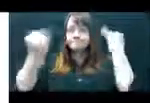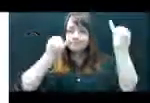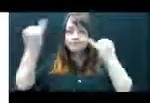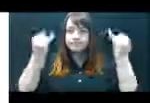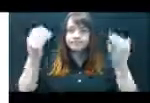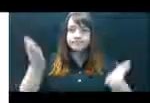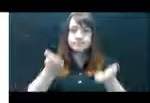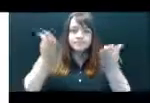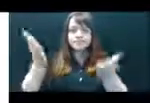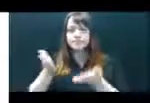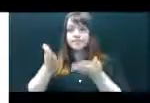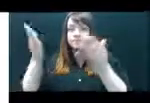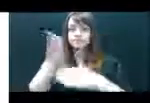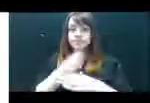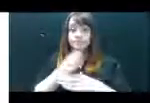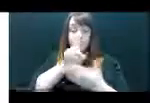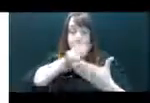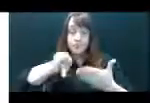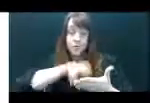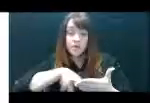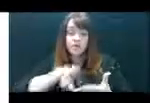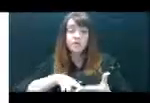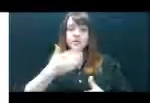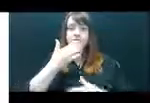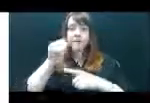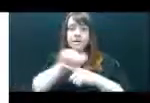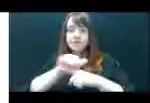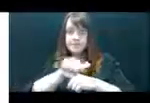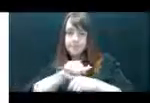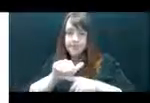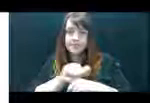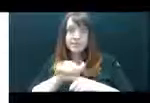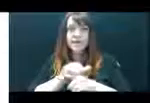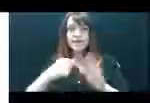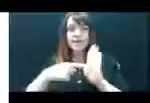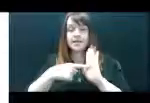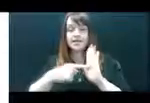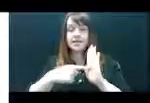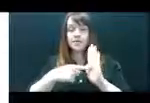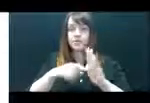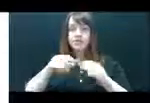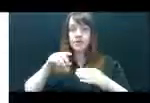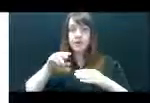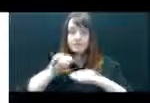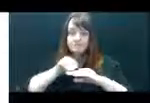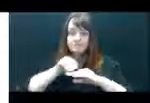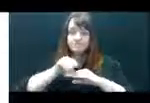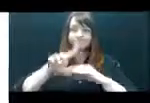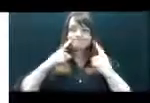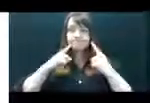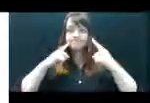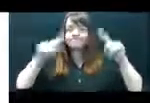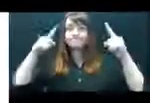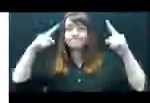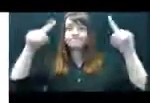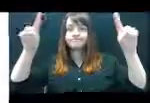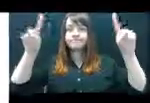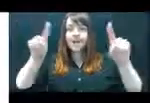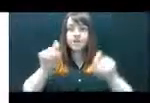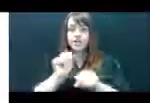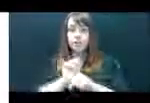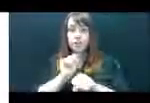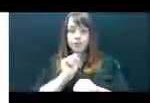best practices, and examples of effective work. A primary goal of SERID is to encourage